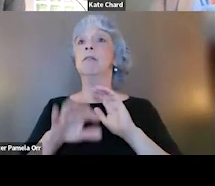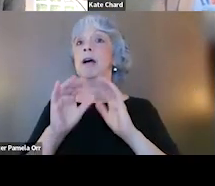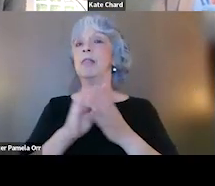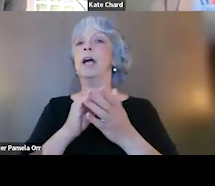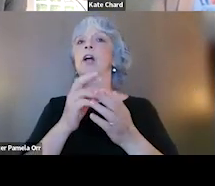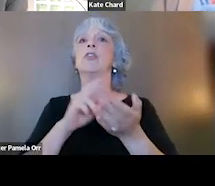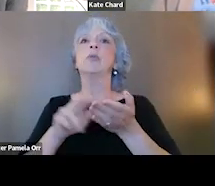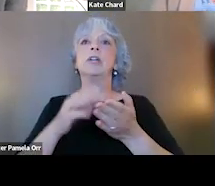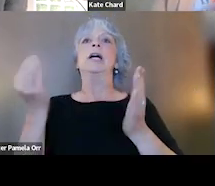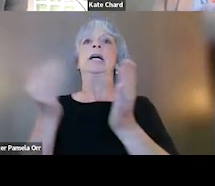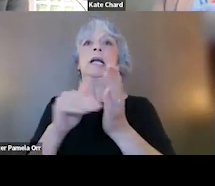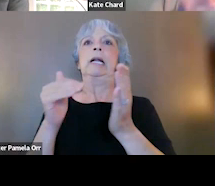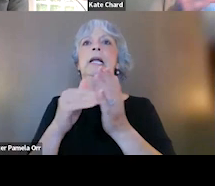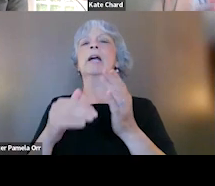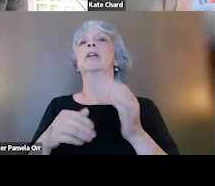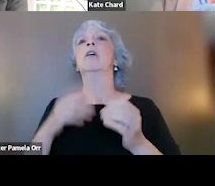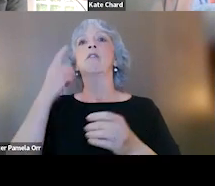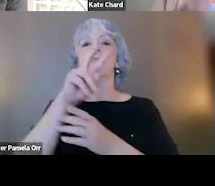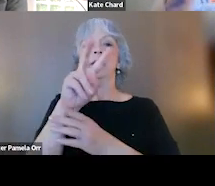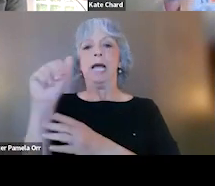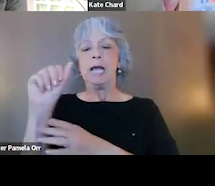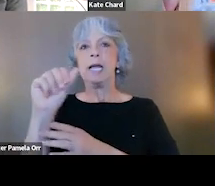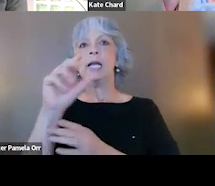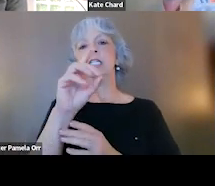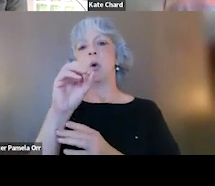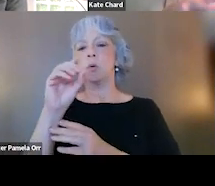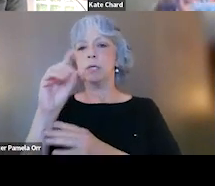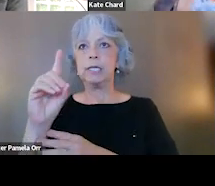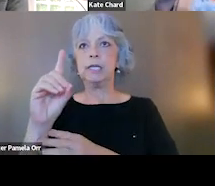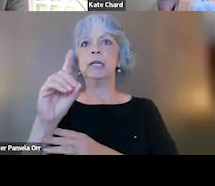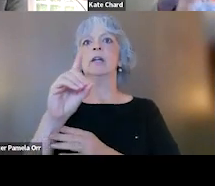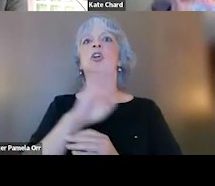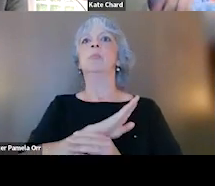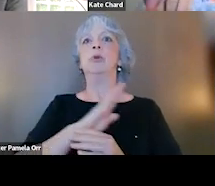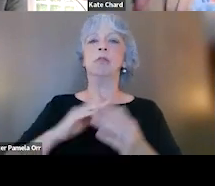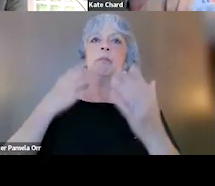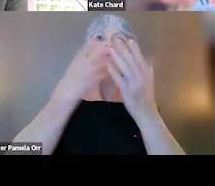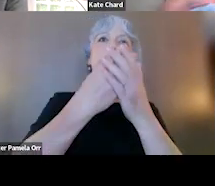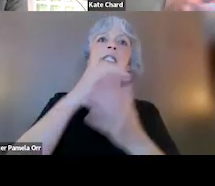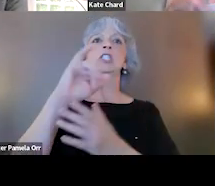again and again and again for the VA, the DOD, for the Bureau of Prisons, for jails, for foreign countries